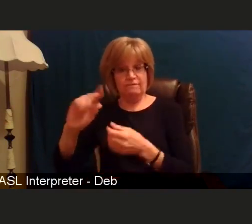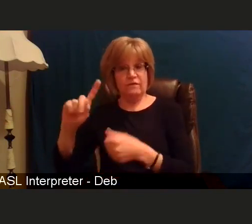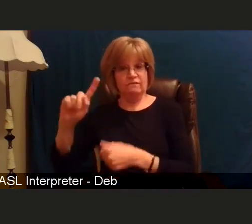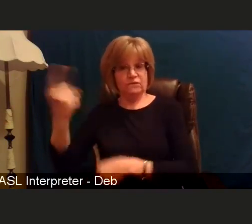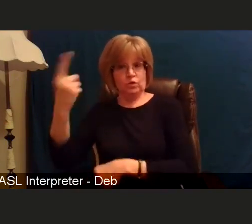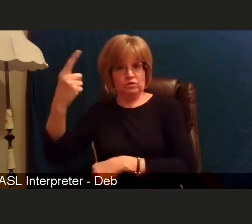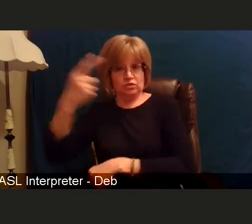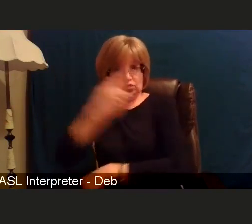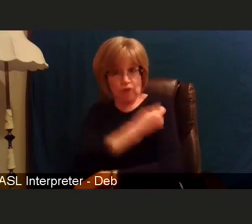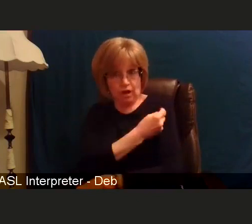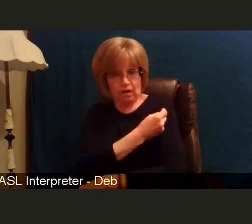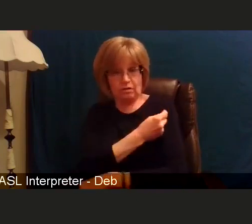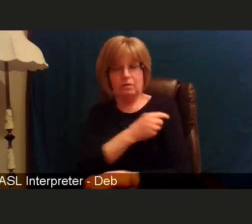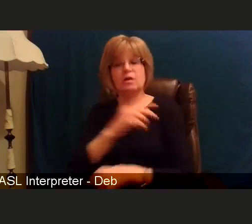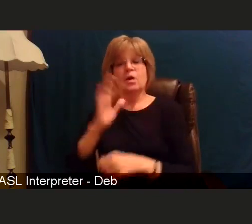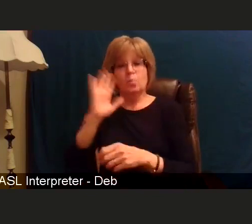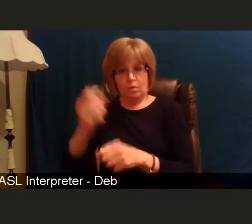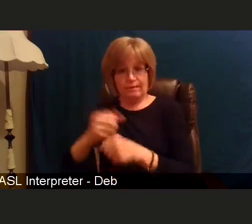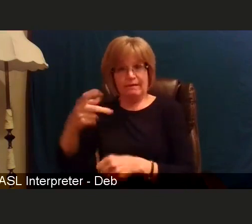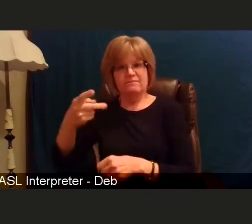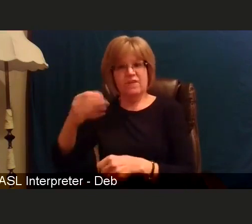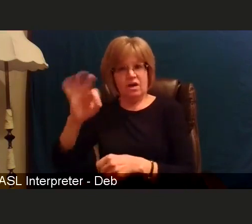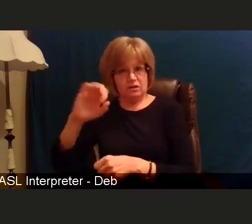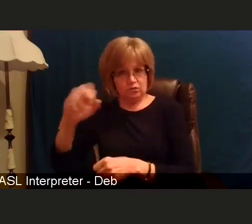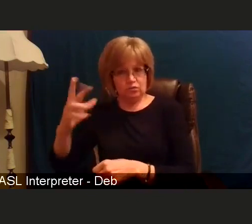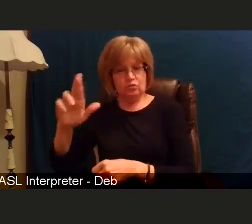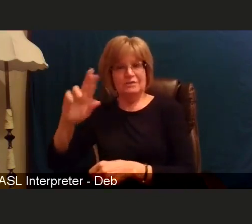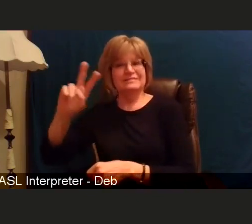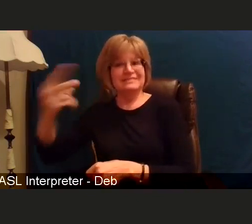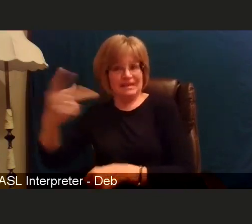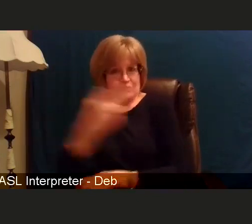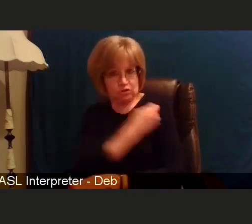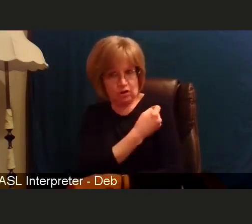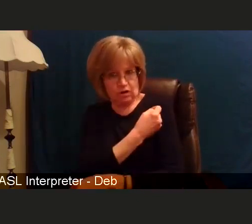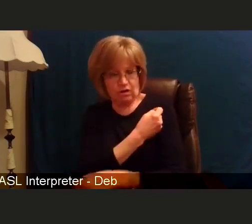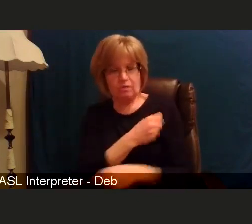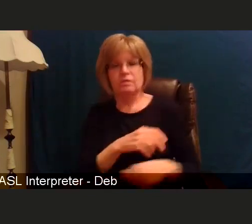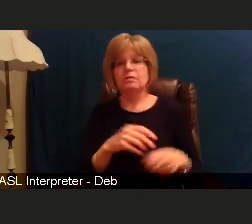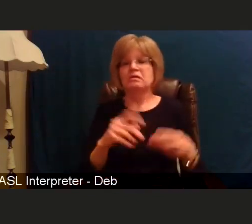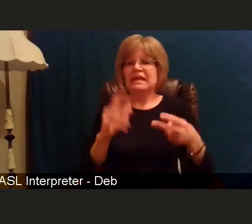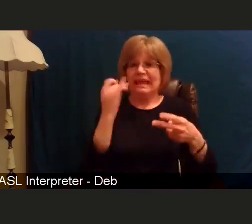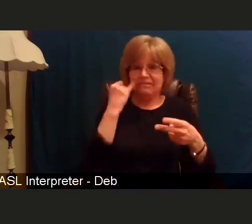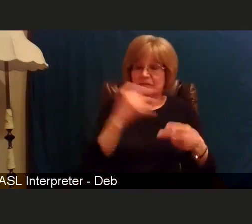and whoever received the Moderna for their first dose, should receive a Moderna for their second dose.